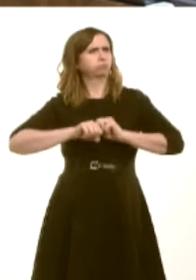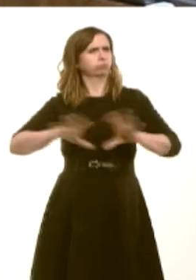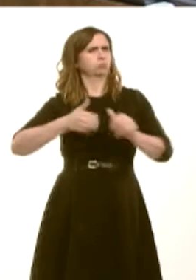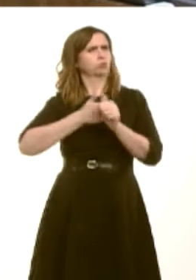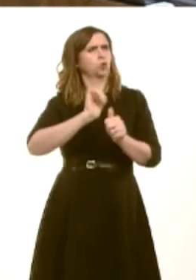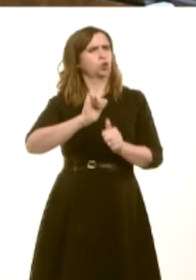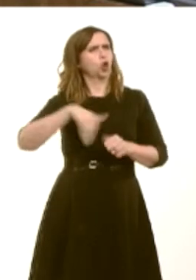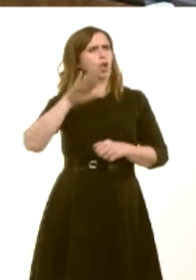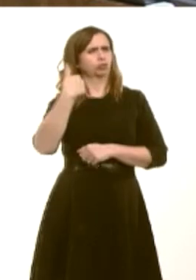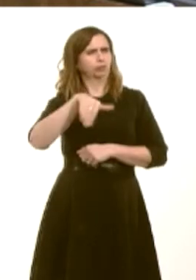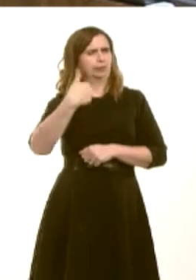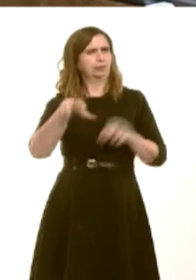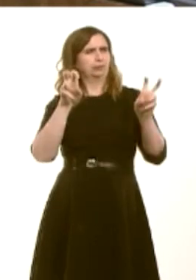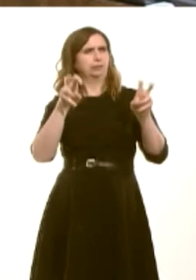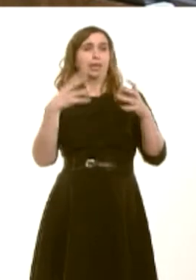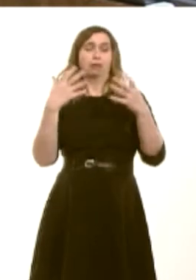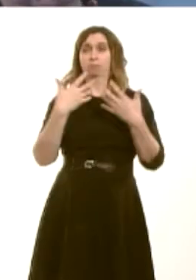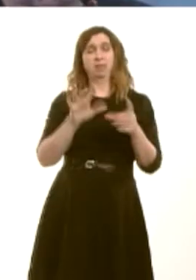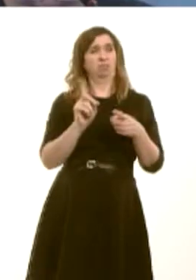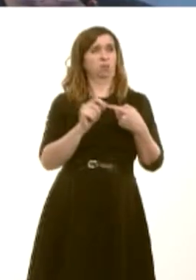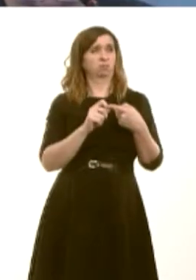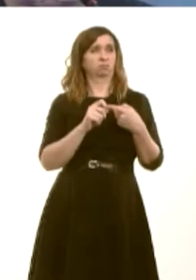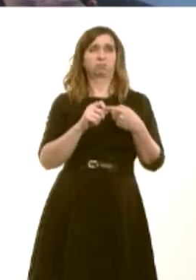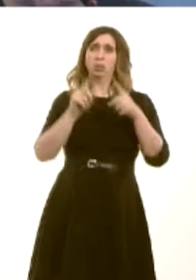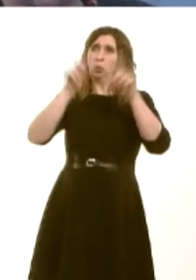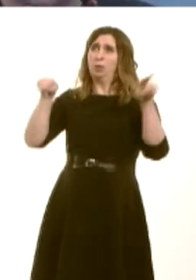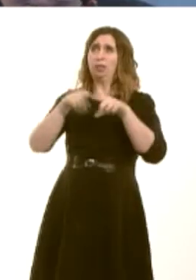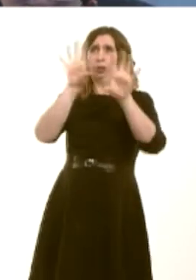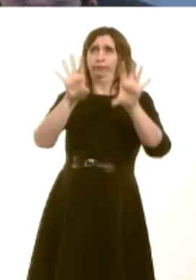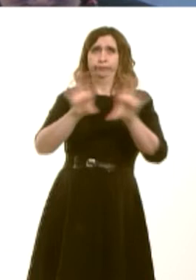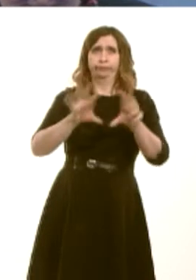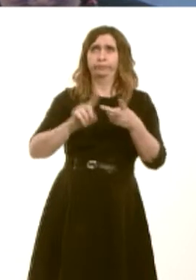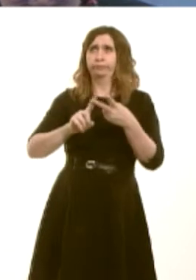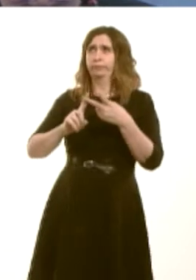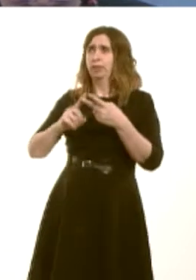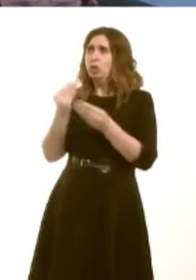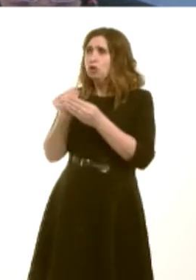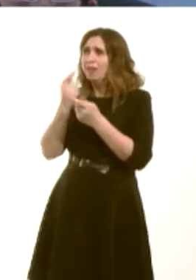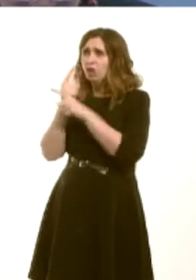its heart, it had a window-dressing campaign, a treasure hunt in Lampeter, and the great